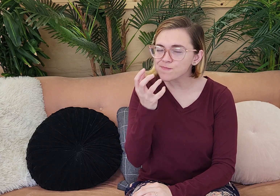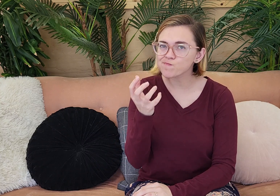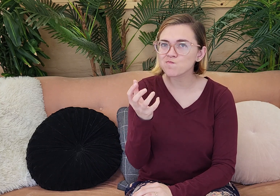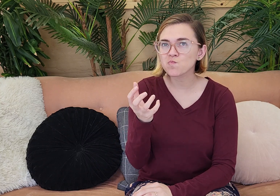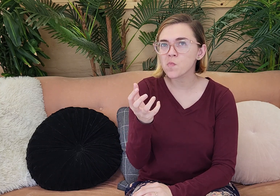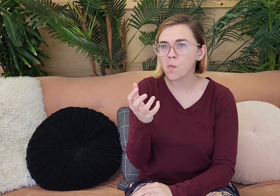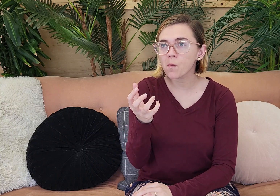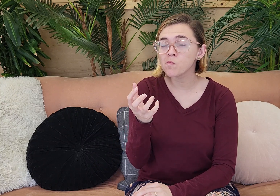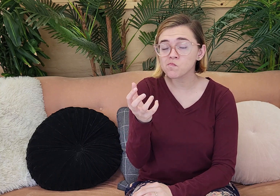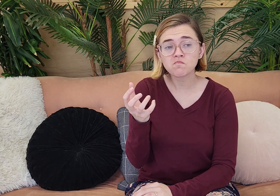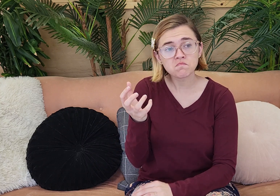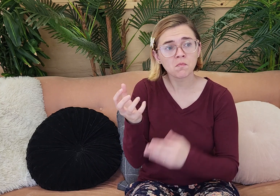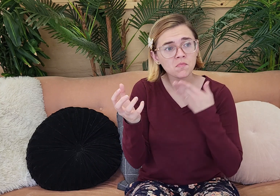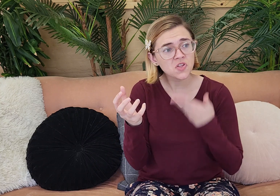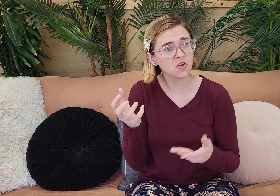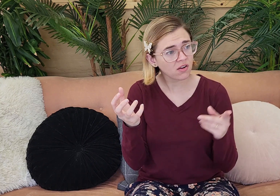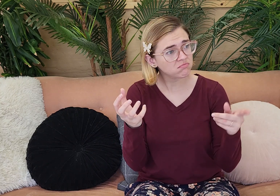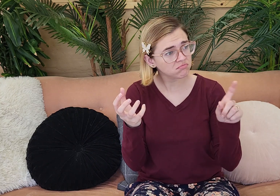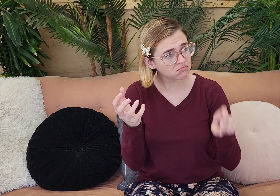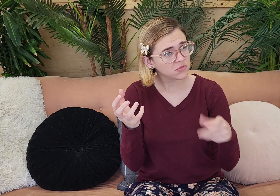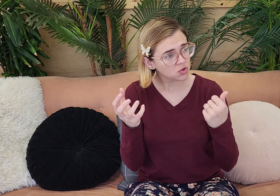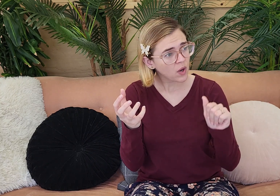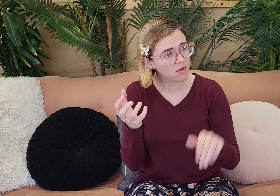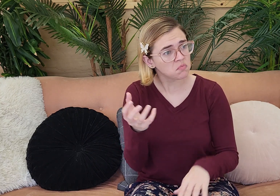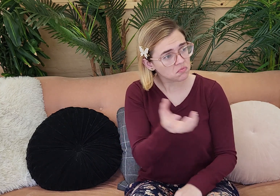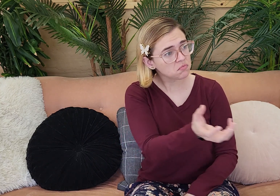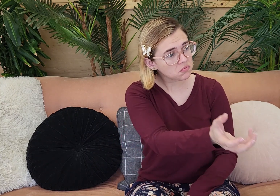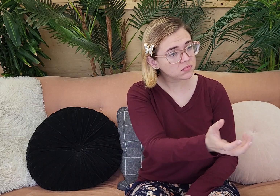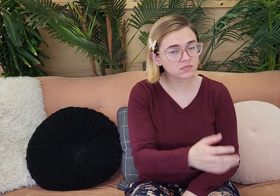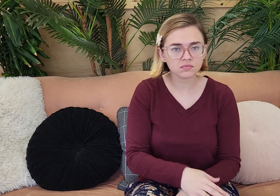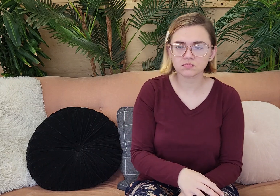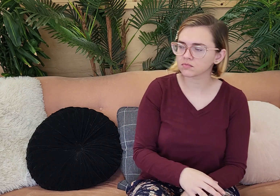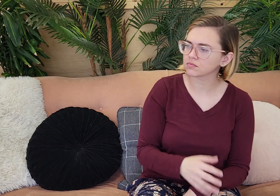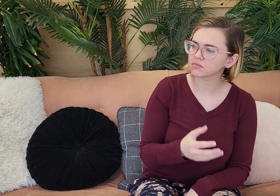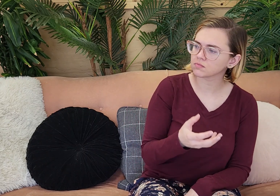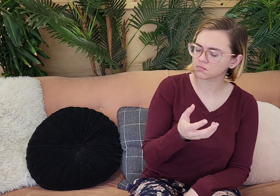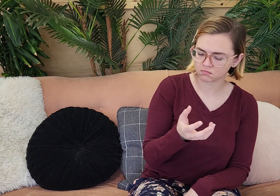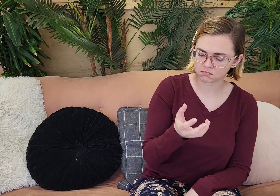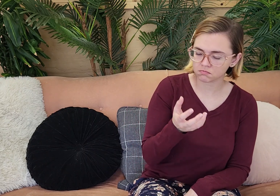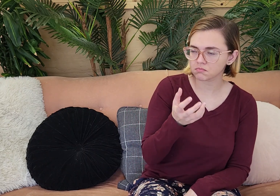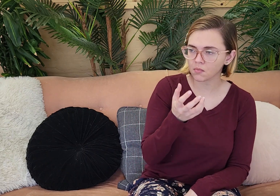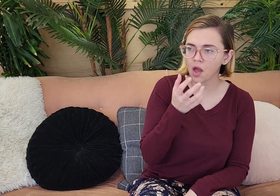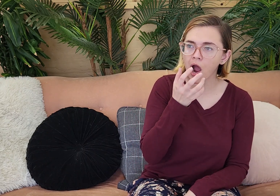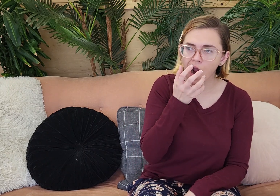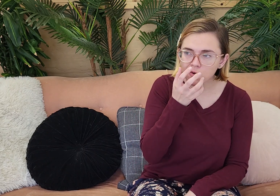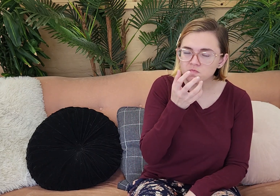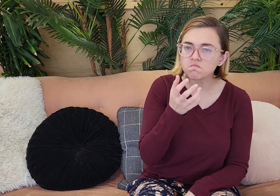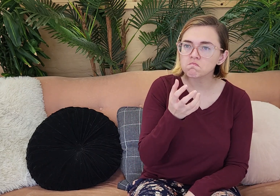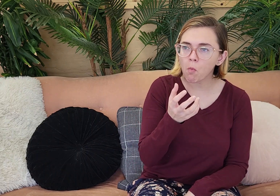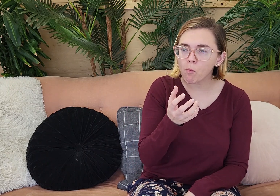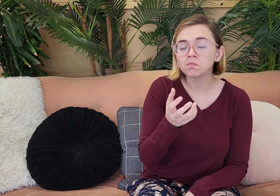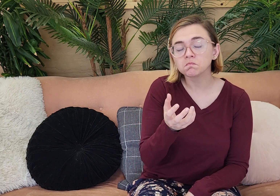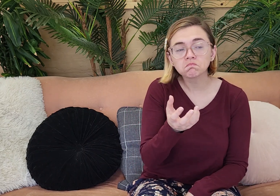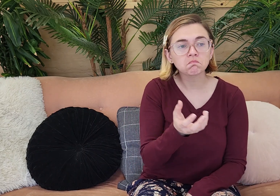they took a bite. So Eve took a bite and she said, "It's good, do you want to try it?" And Adam, he also